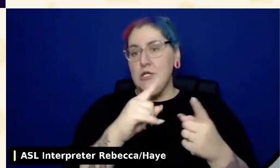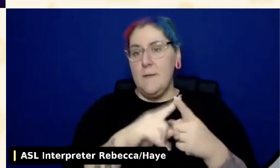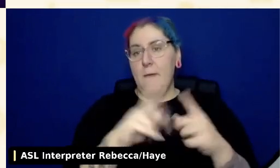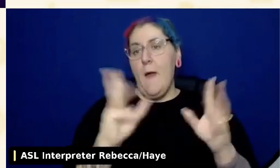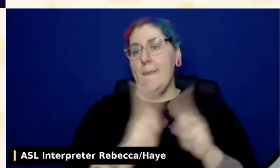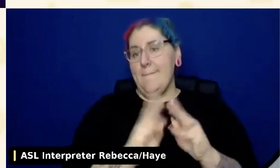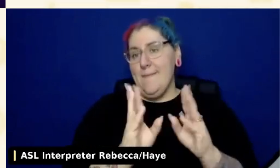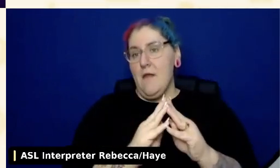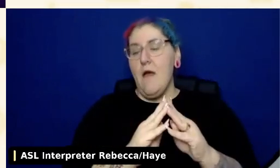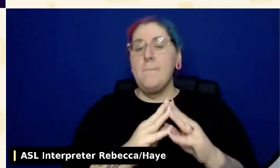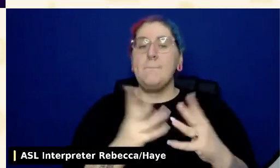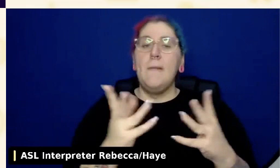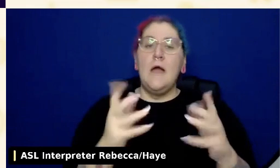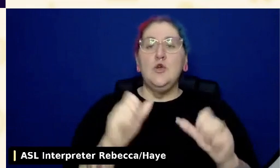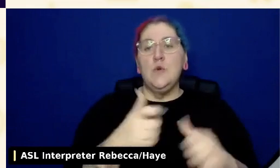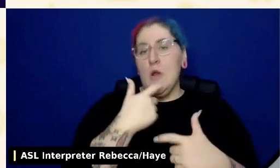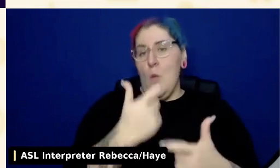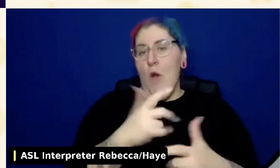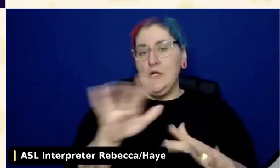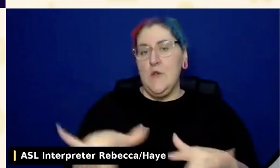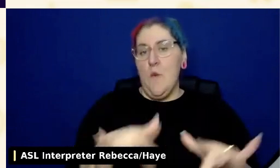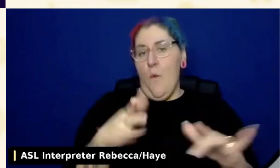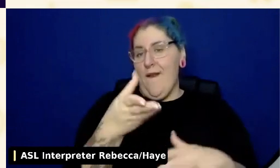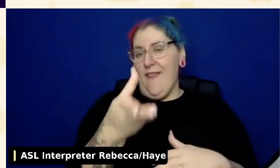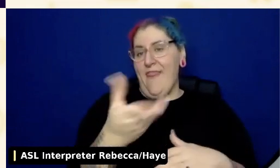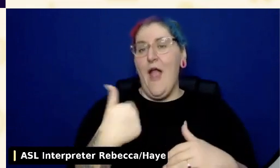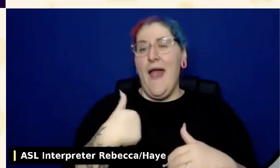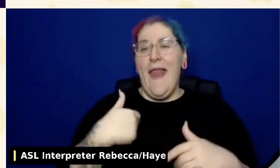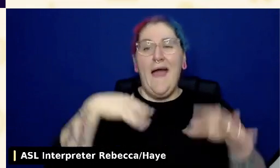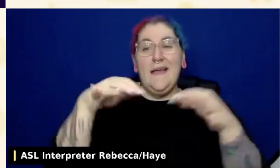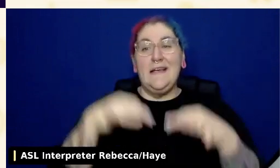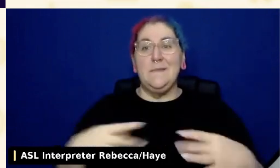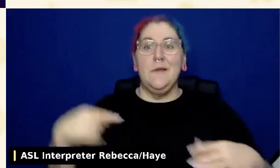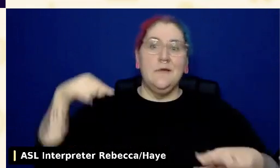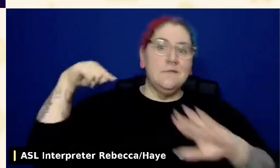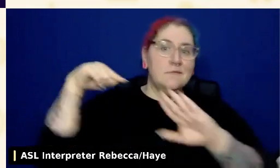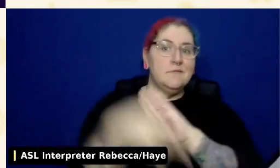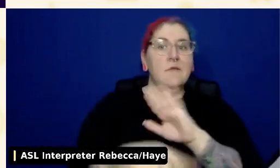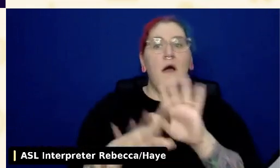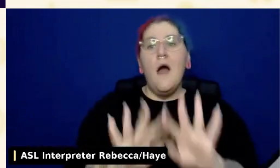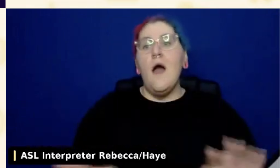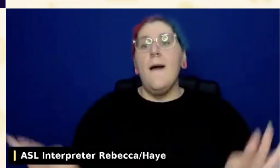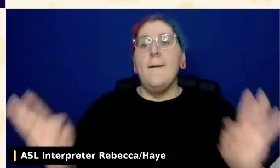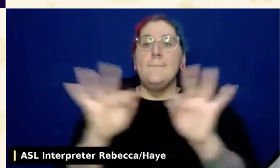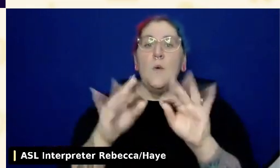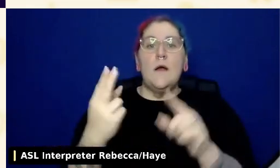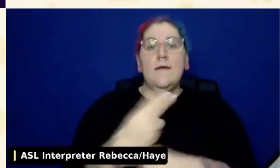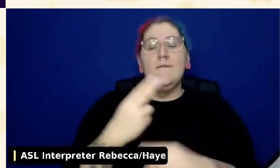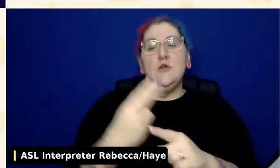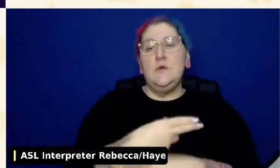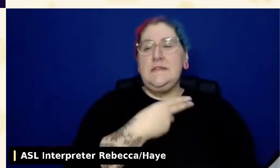In this recording, I go into a lot of details about the importance of using media queries to honor user requests,